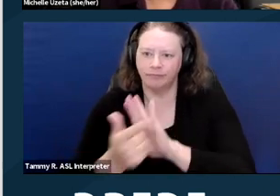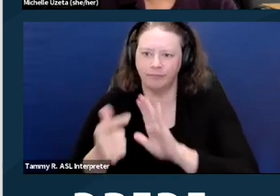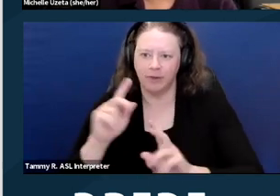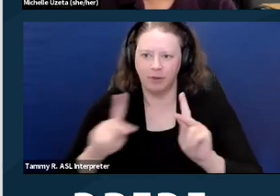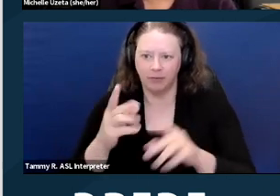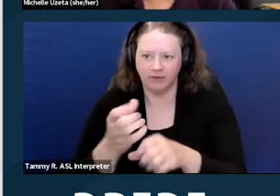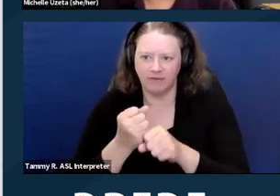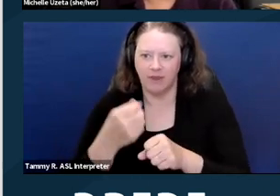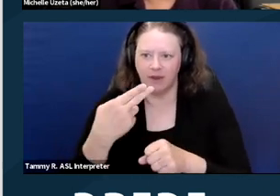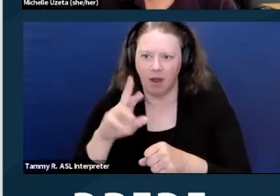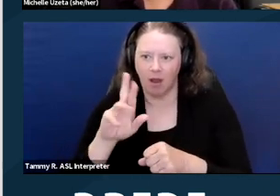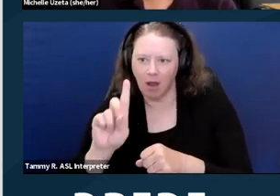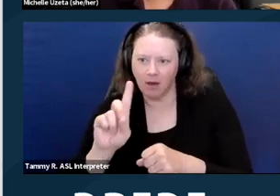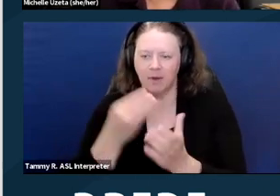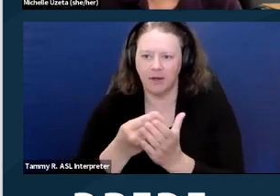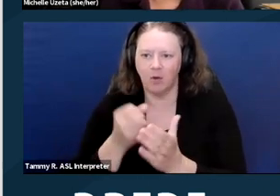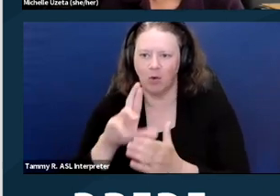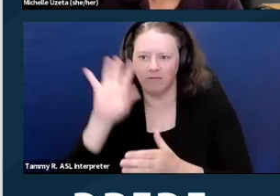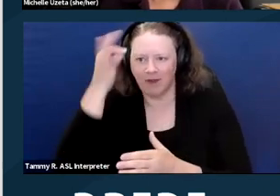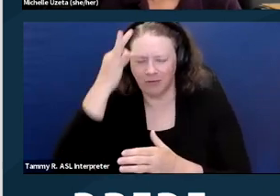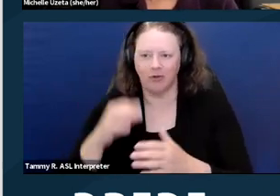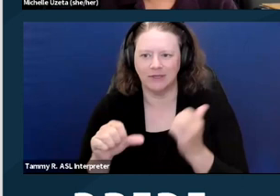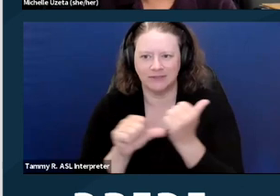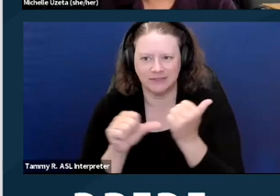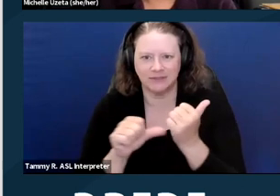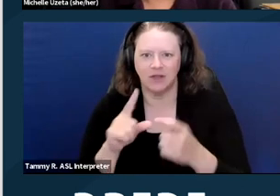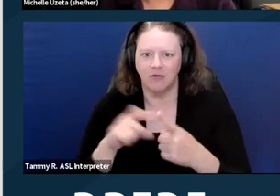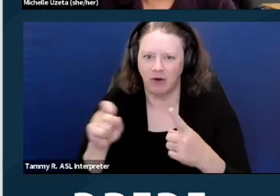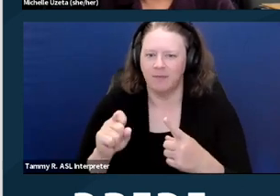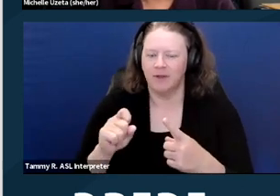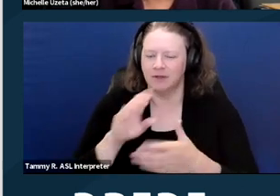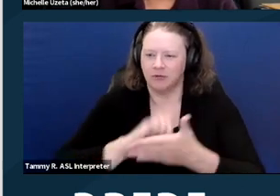There's the Americans with Disabilities Act, sometimes referred to as the ADA.